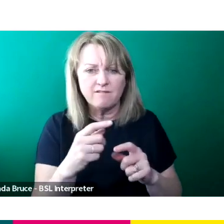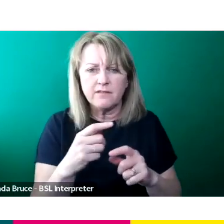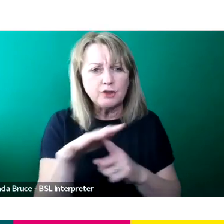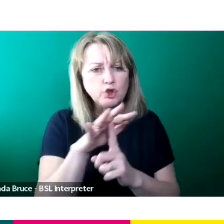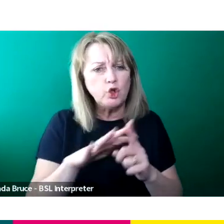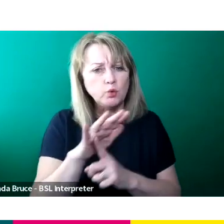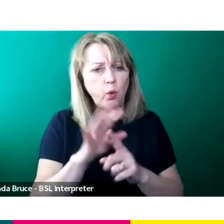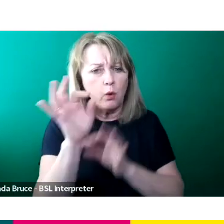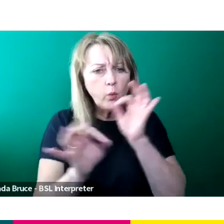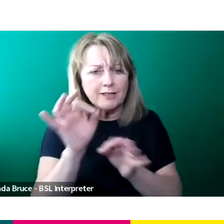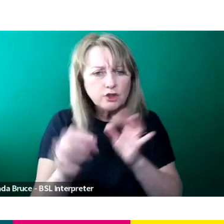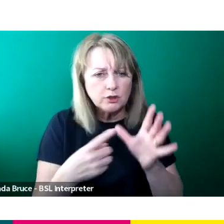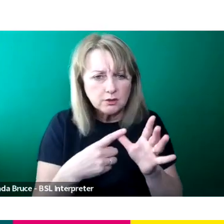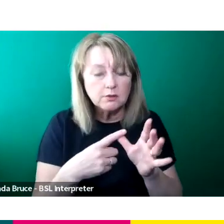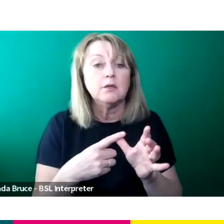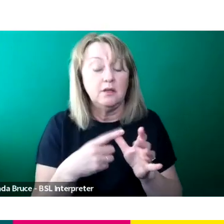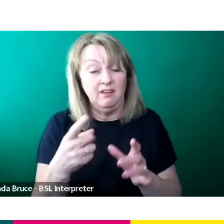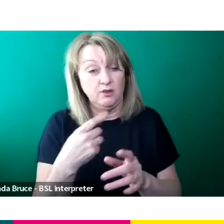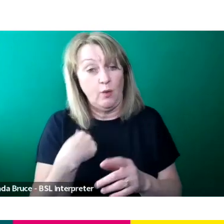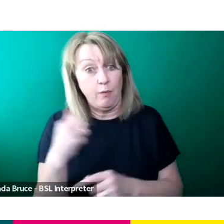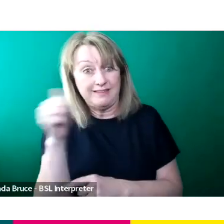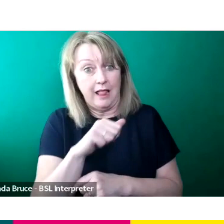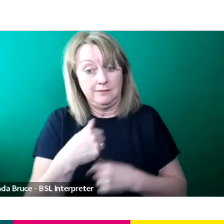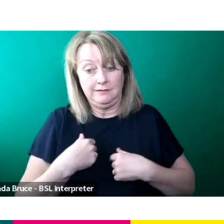So we're on all the whole talent team will be online and you can send in your questions